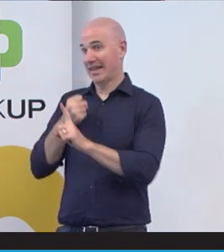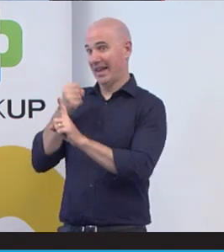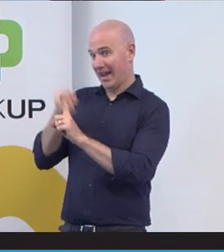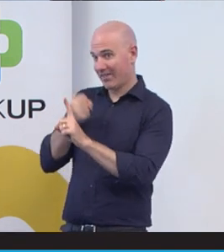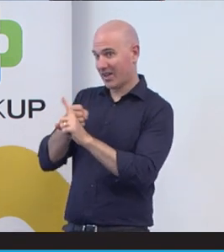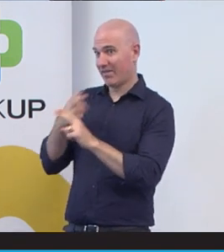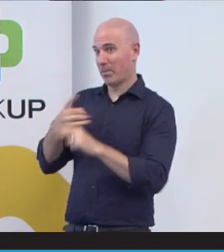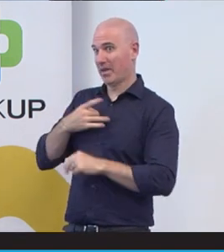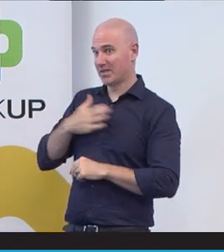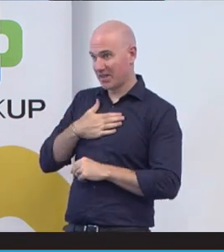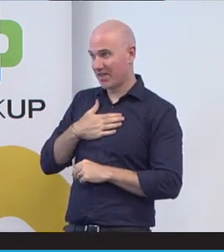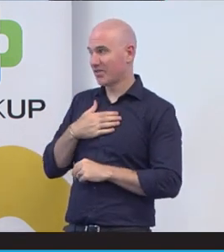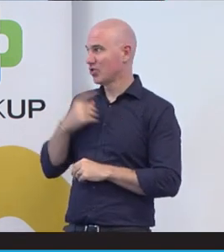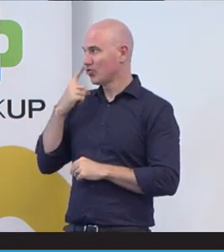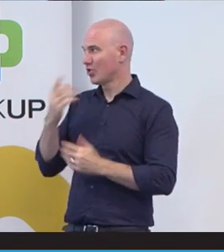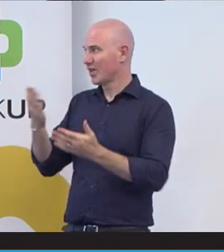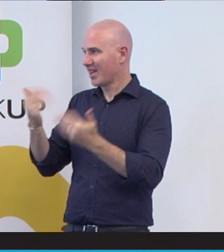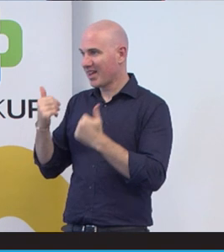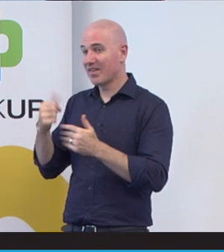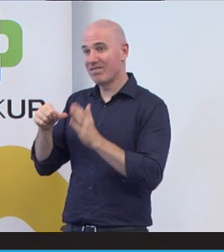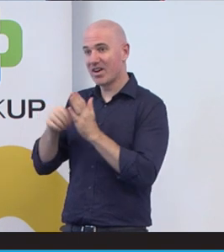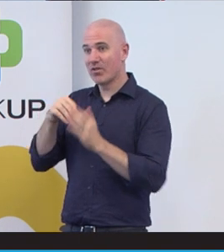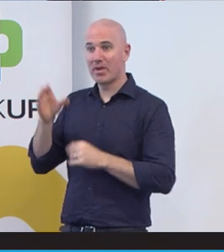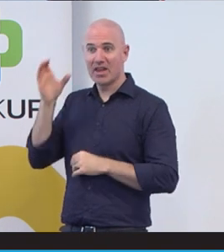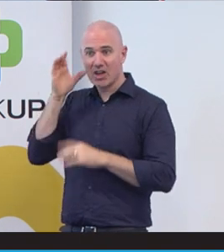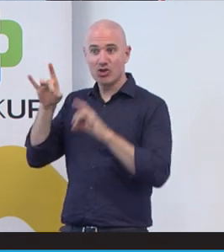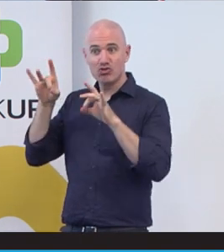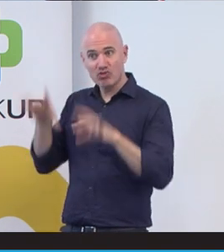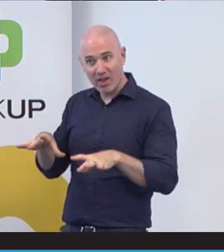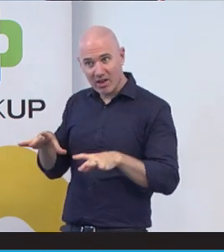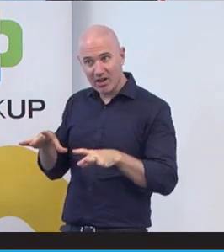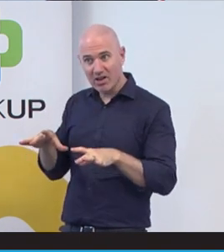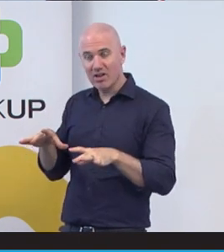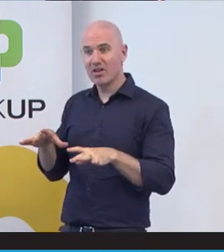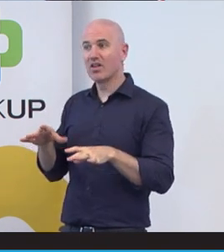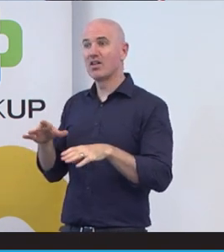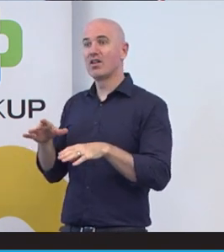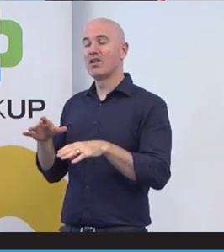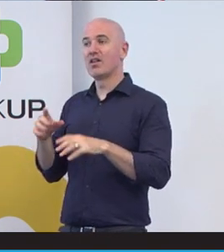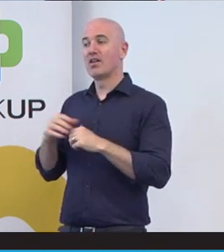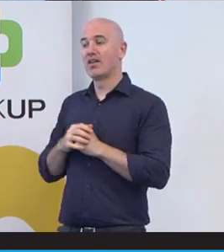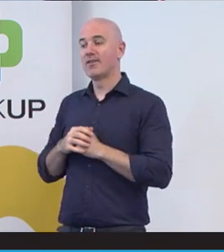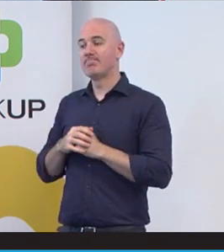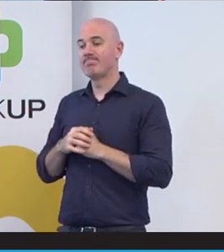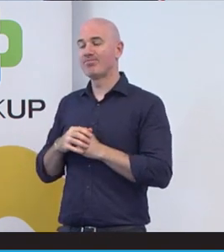To and get some hearing funding from hearing Australia. But then I went to advocate other